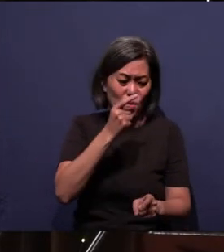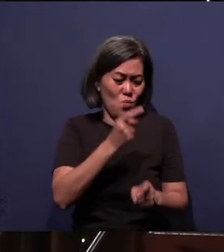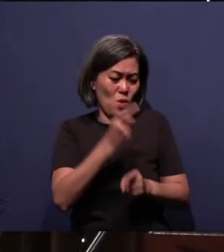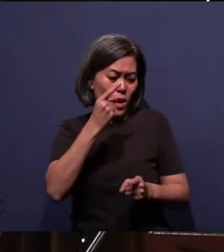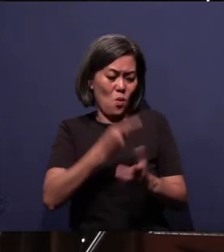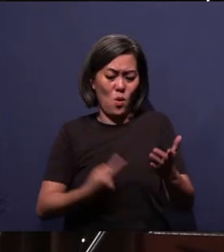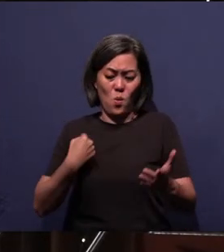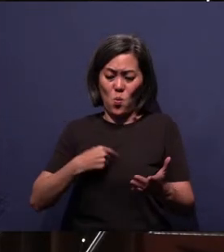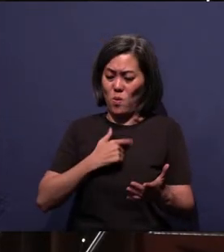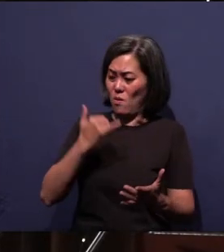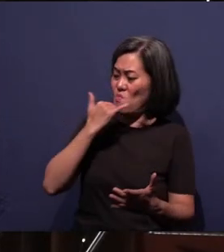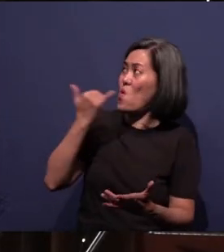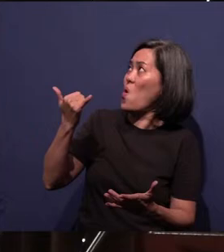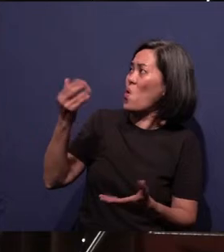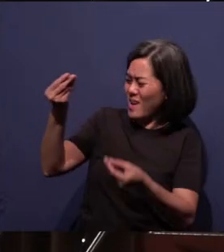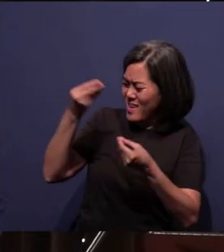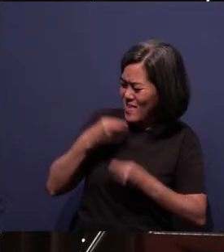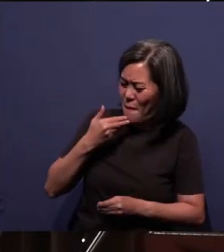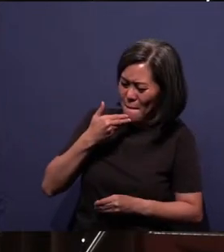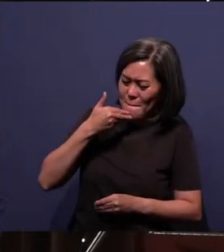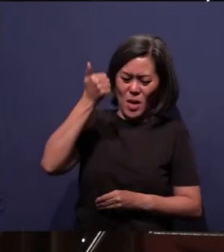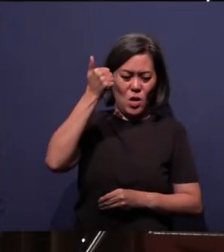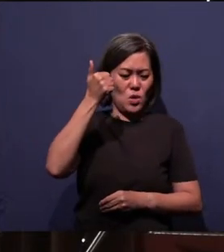give us better than what we can do for ourselves?